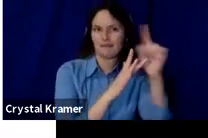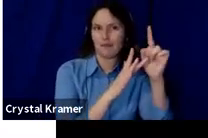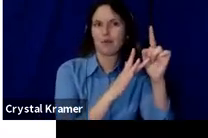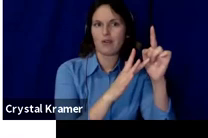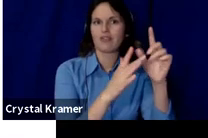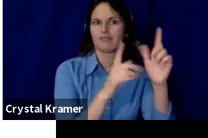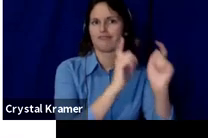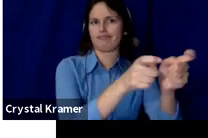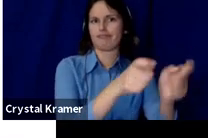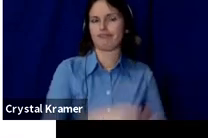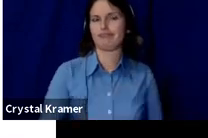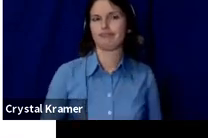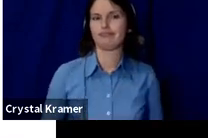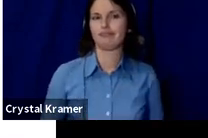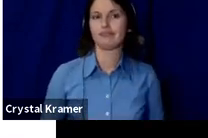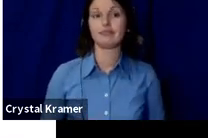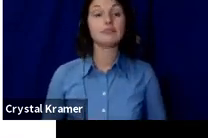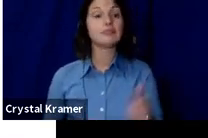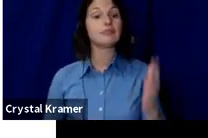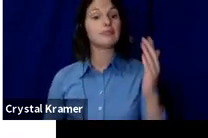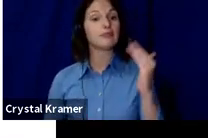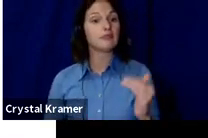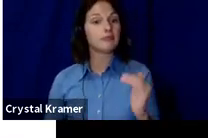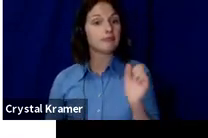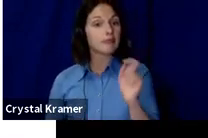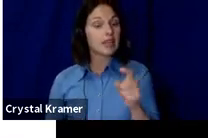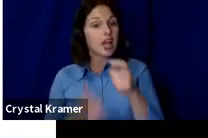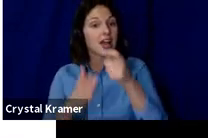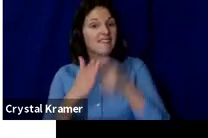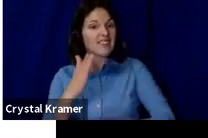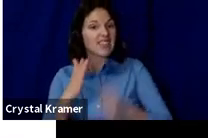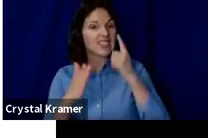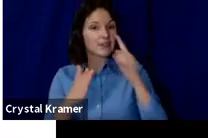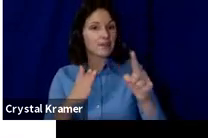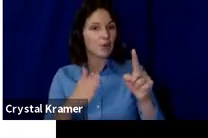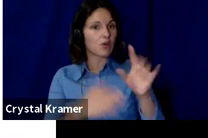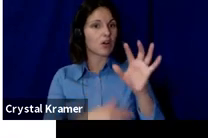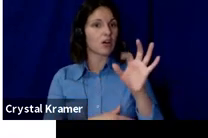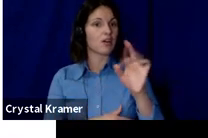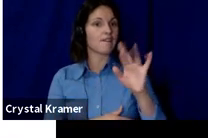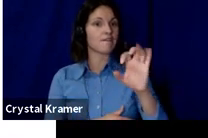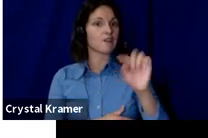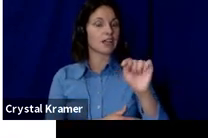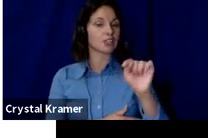Are there fees for Fractured Atlas' crowdfunding site beyond the typical fees. There are not.